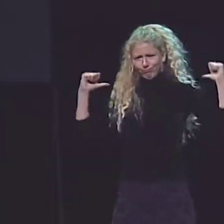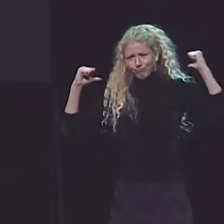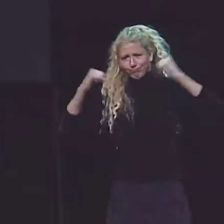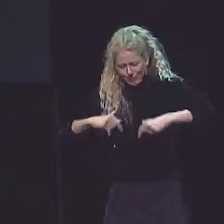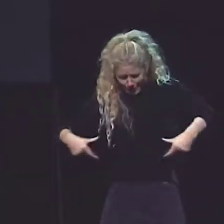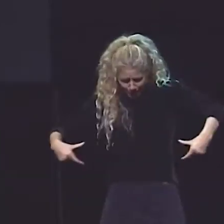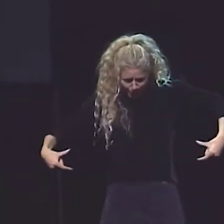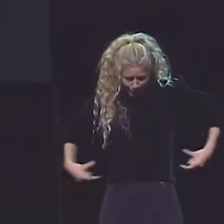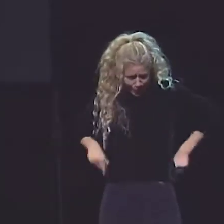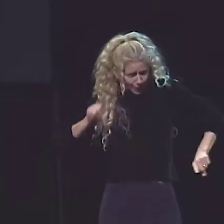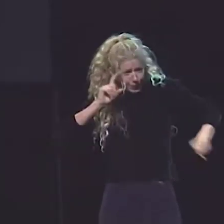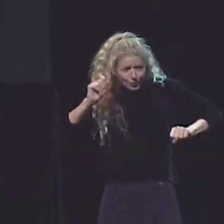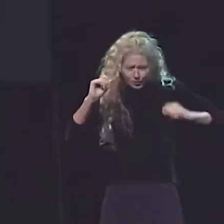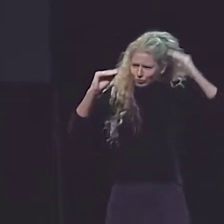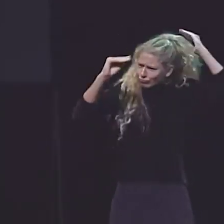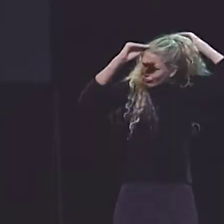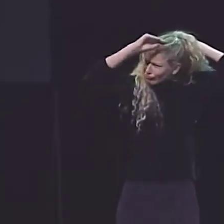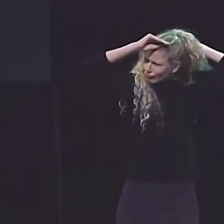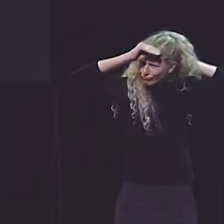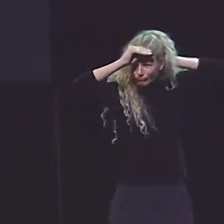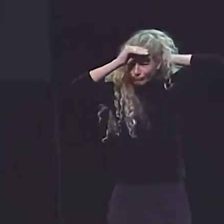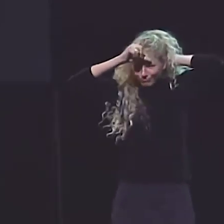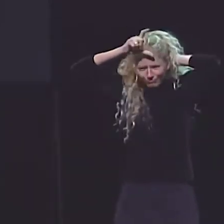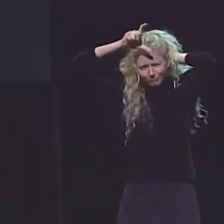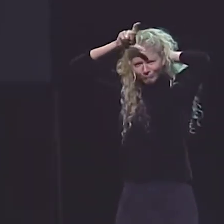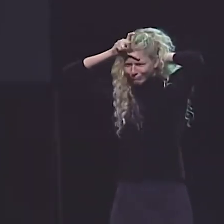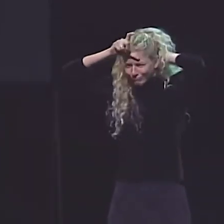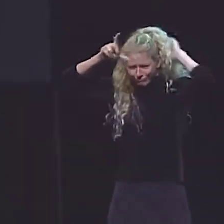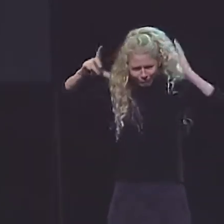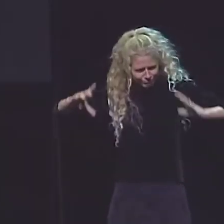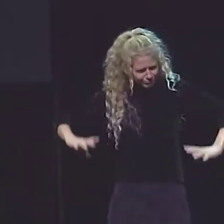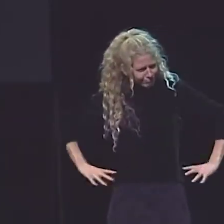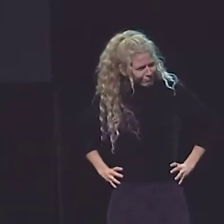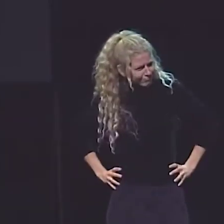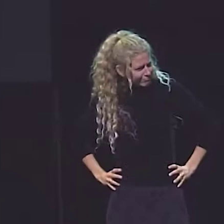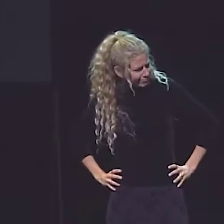AT THE FIGURE OF A FIREMAN WITH HIS BIG BOOTS AND HIS YELLOW COAT AND HIS BIG HAT.